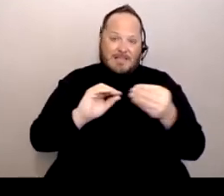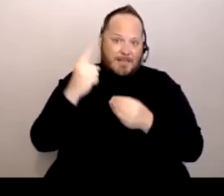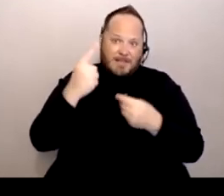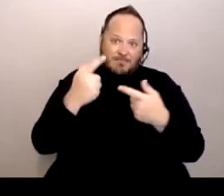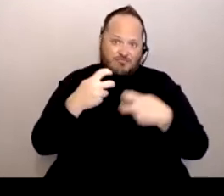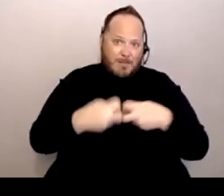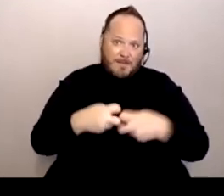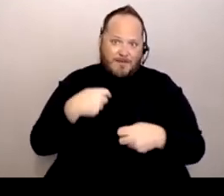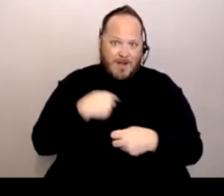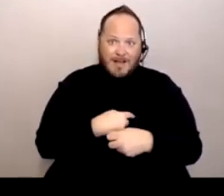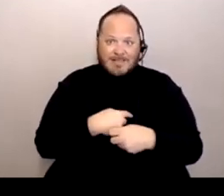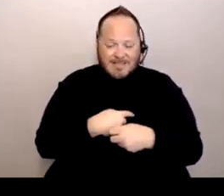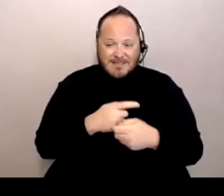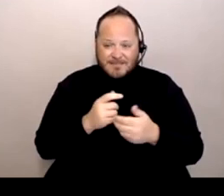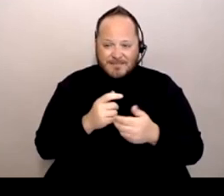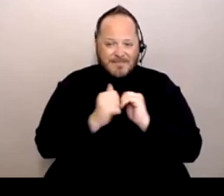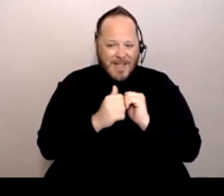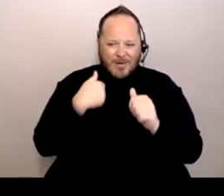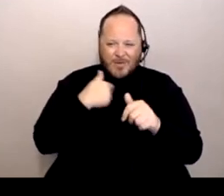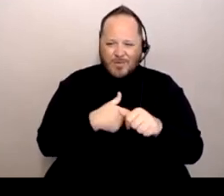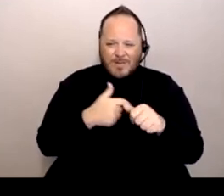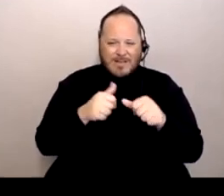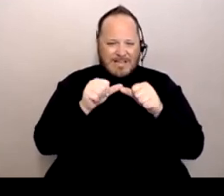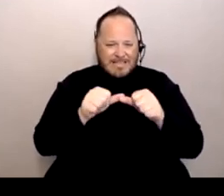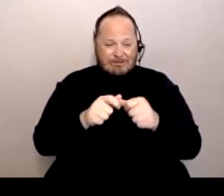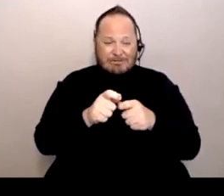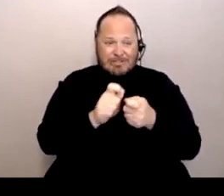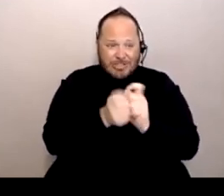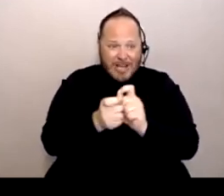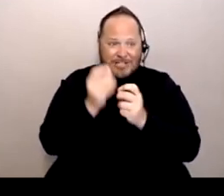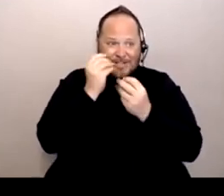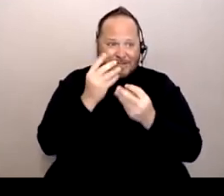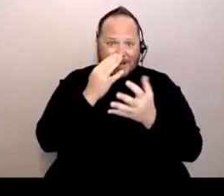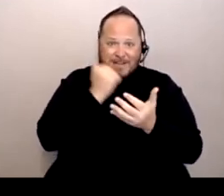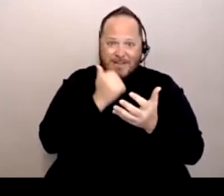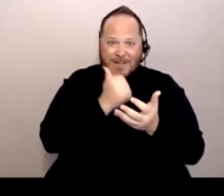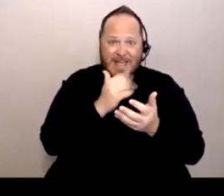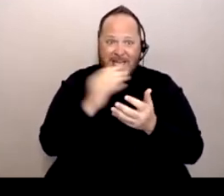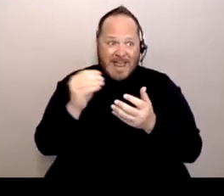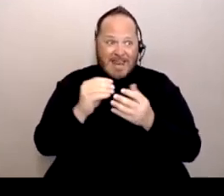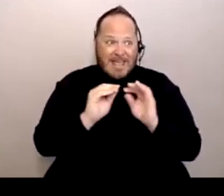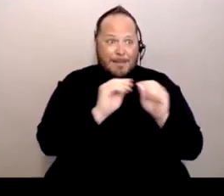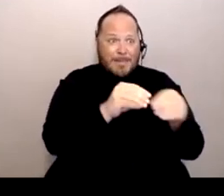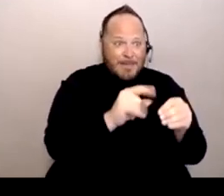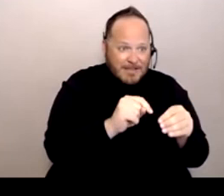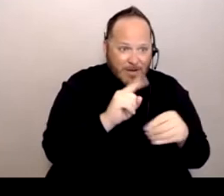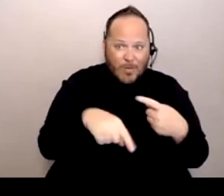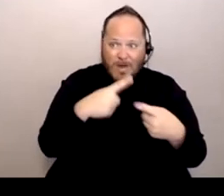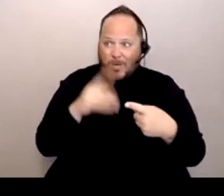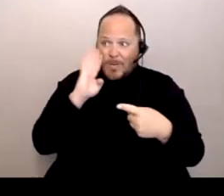how do we continuously change information and implement it when it's gonna be changed tomorrow? You know?